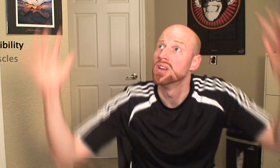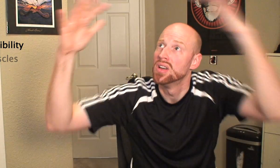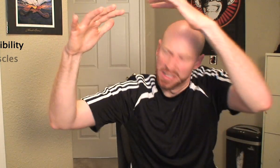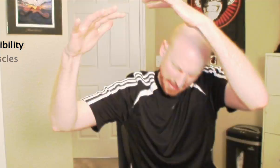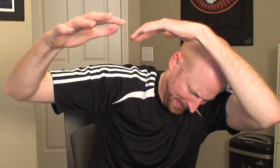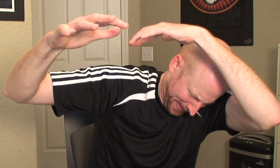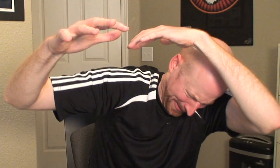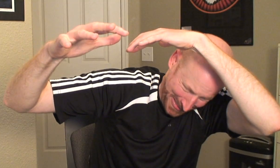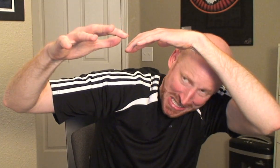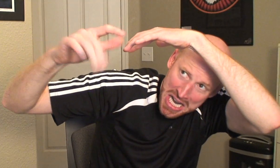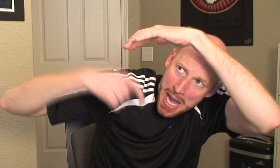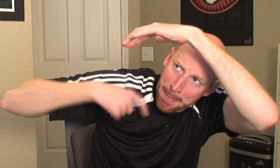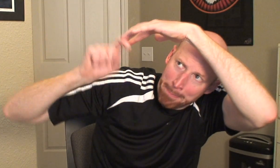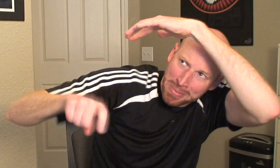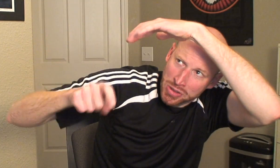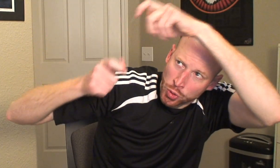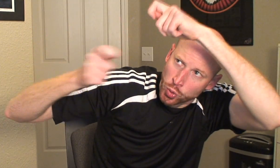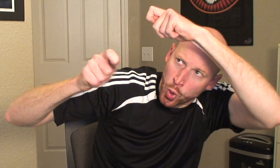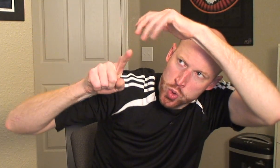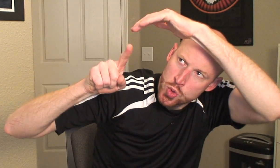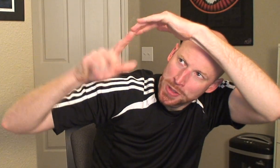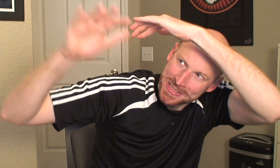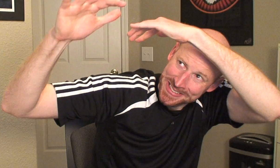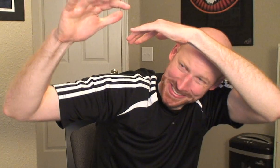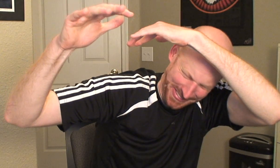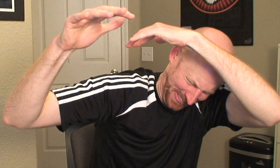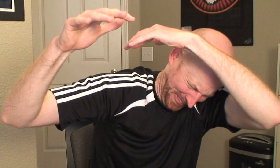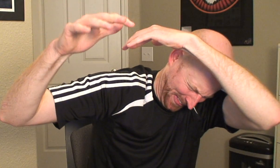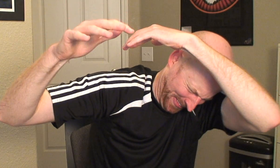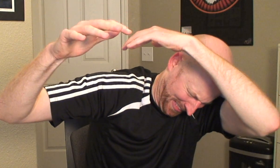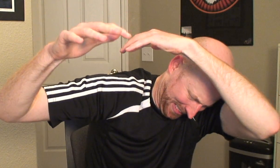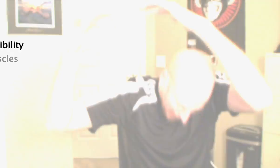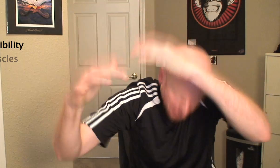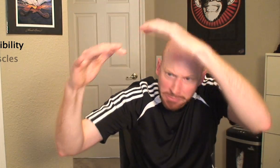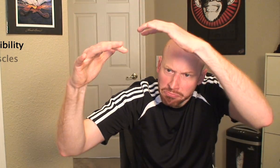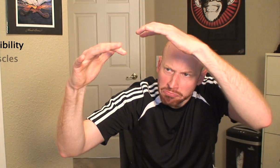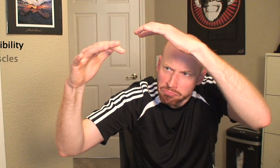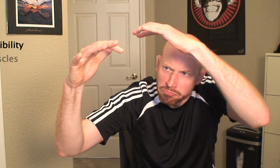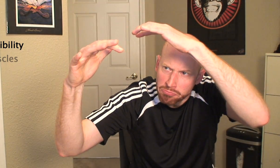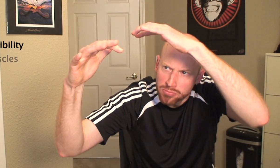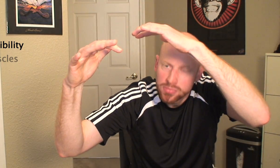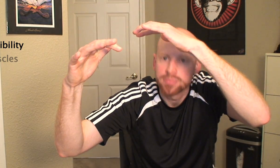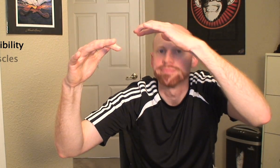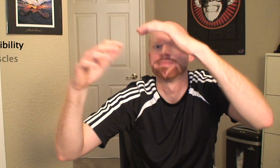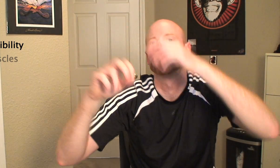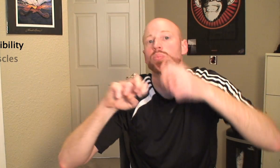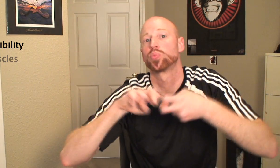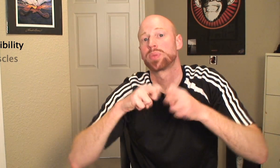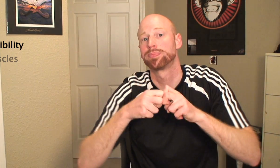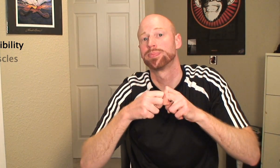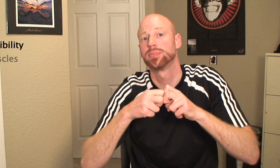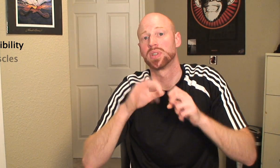Additionally, the shoe's laces have been constructed to pull down on the foot, continually straining to subdue it ground-ward. The resulting problem